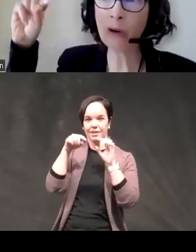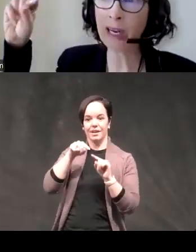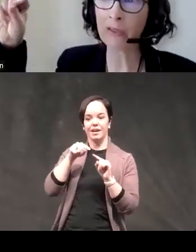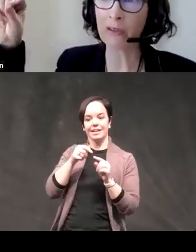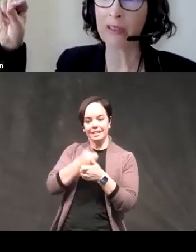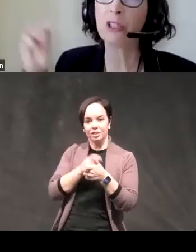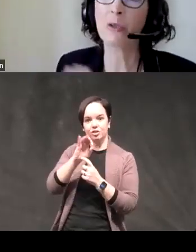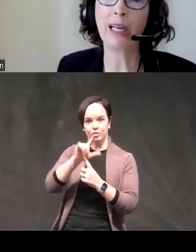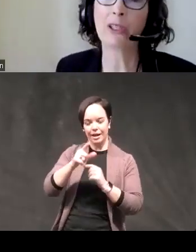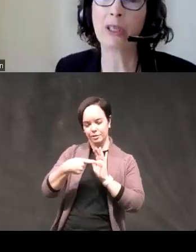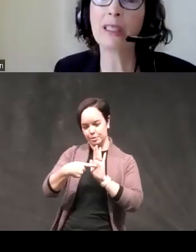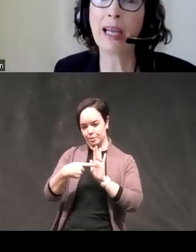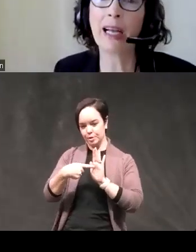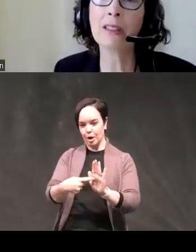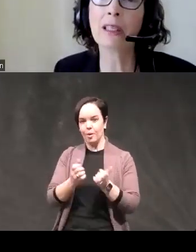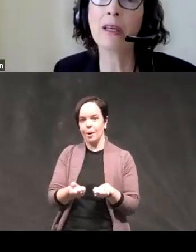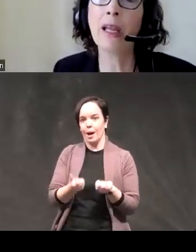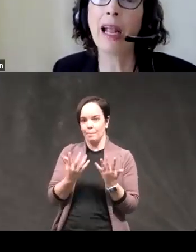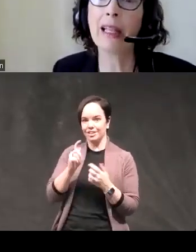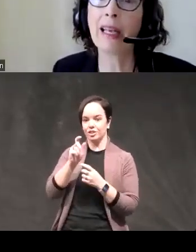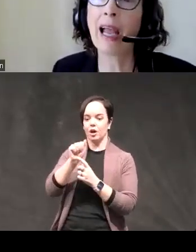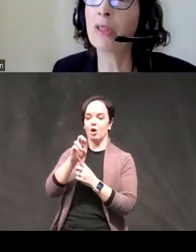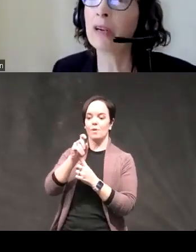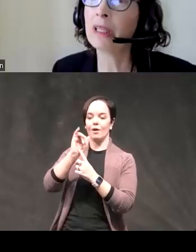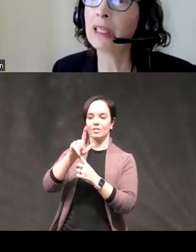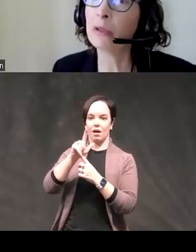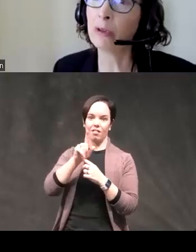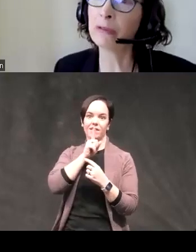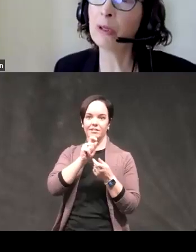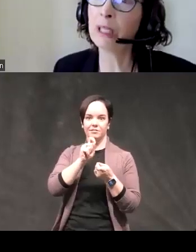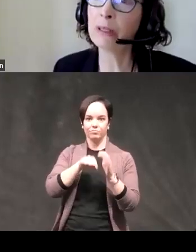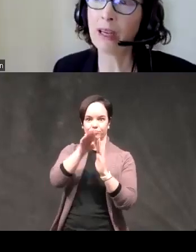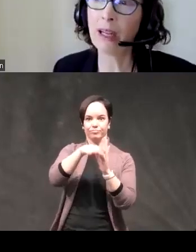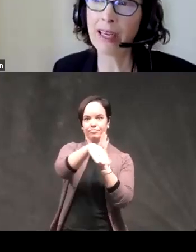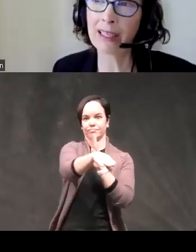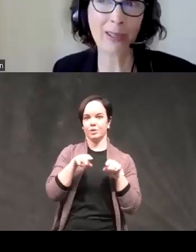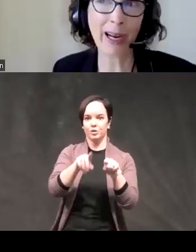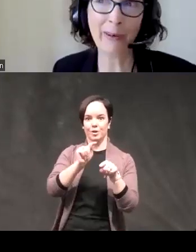arousal is fluctuating during the task and then how that related to performance on the next trial